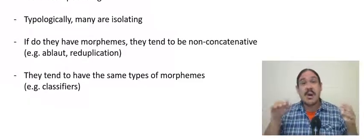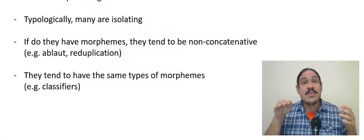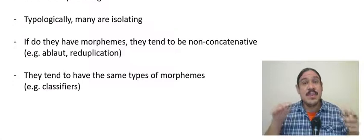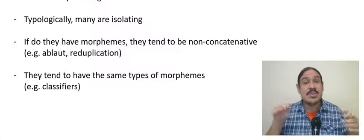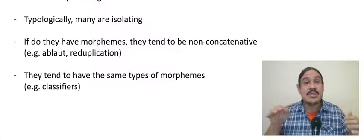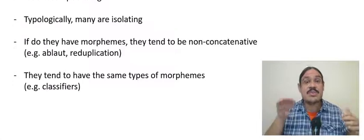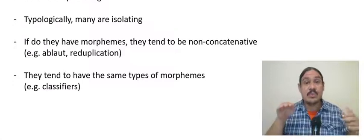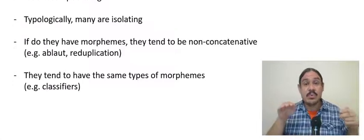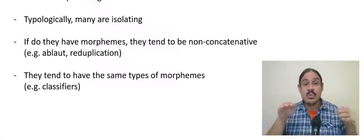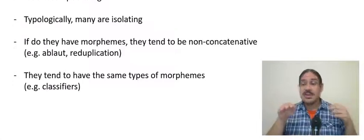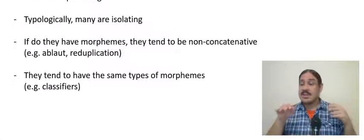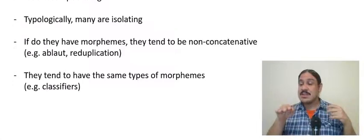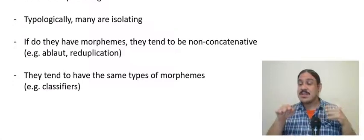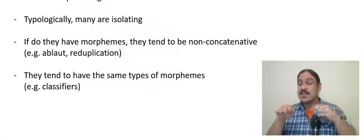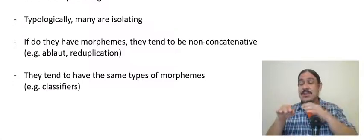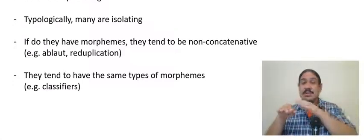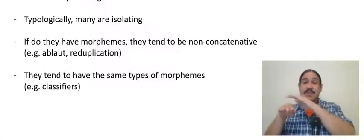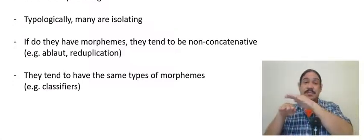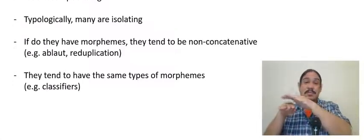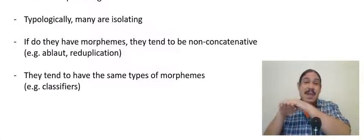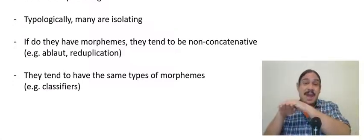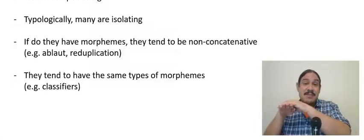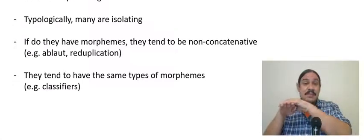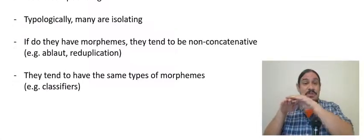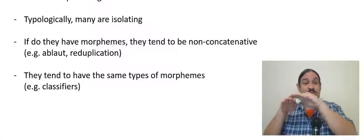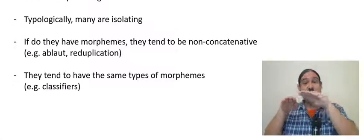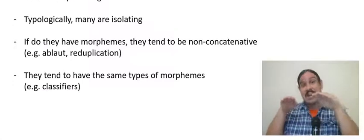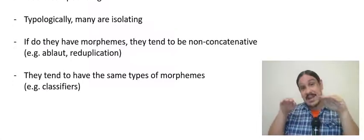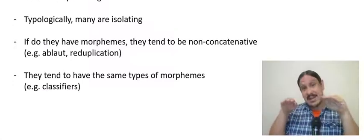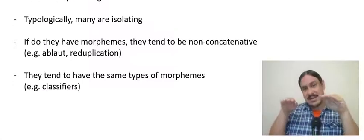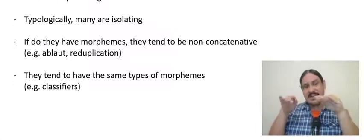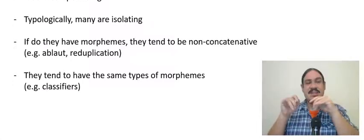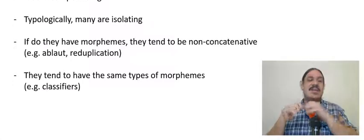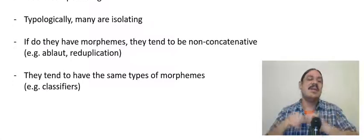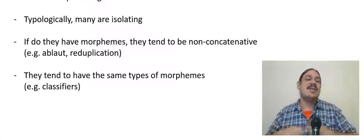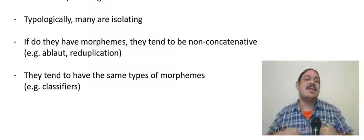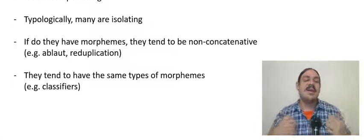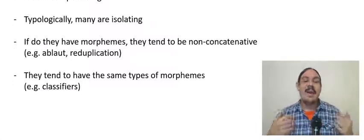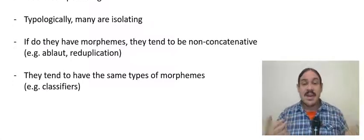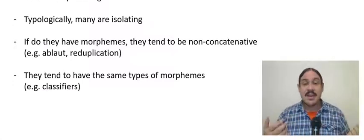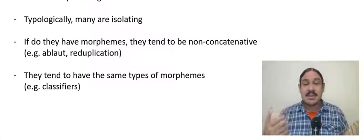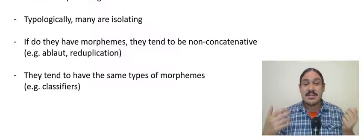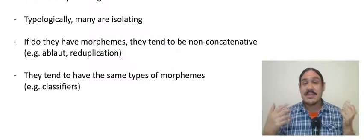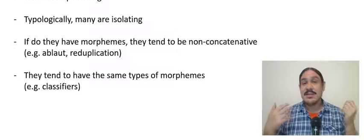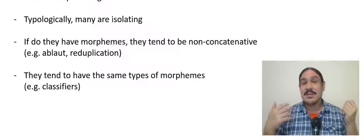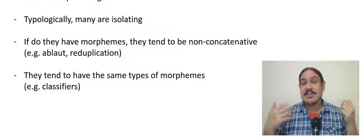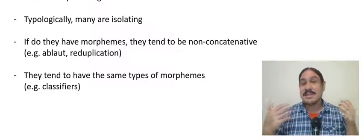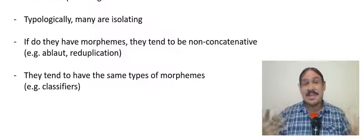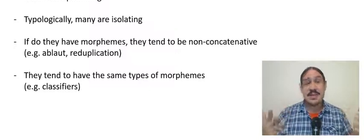aspect you can have tense and we're going to look at a very interesting example